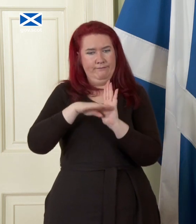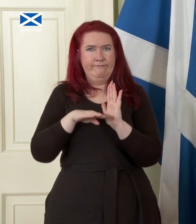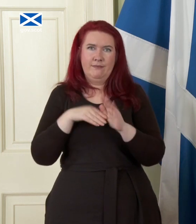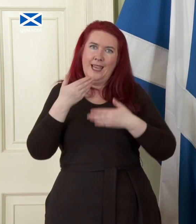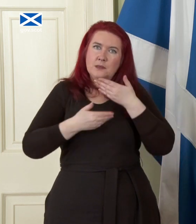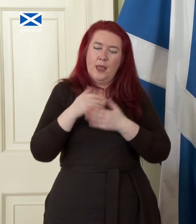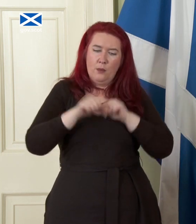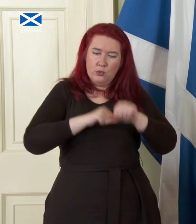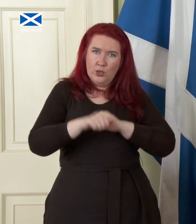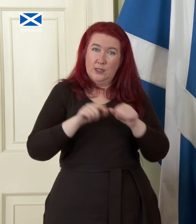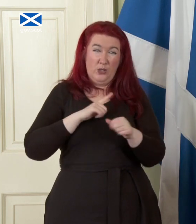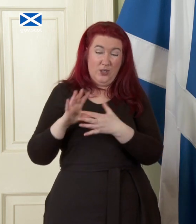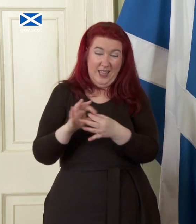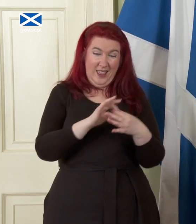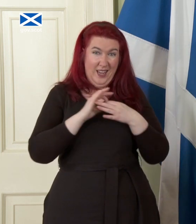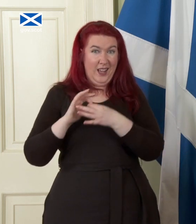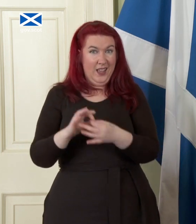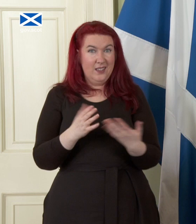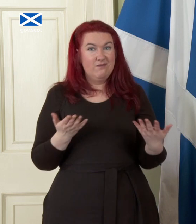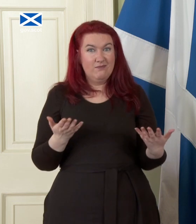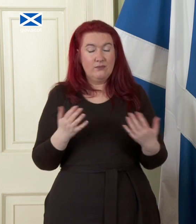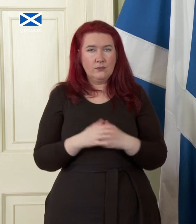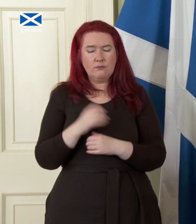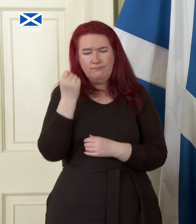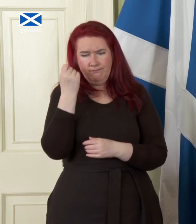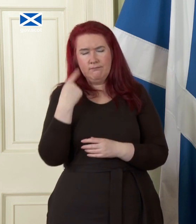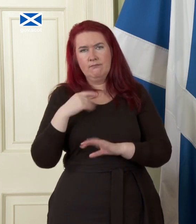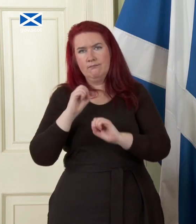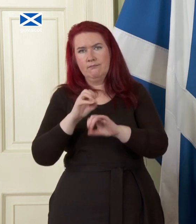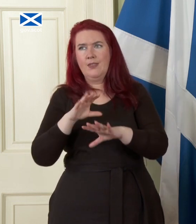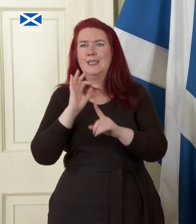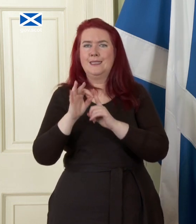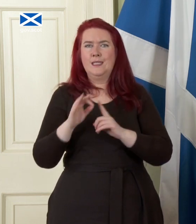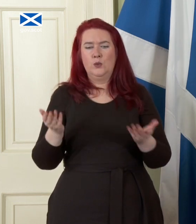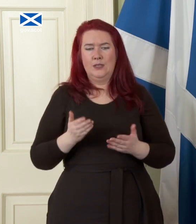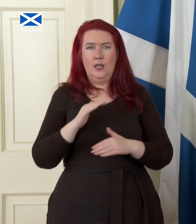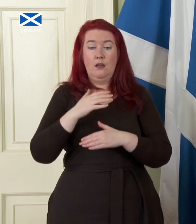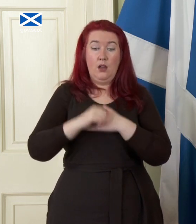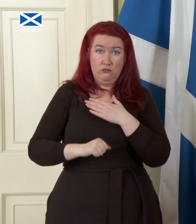in detail I appreciate we are setting out the detail today on currency we will set out in